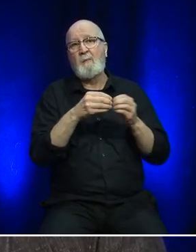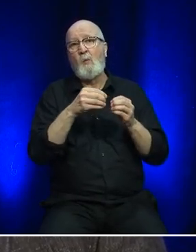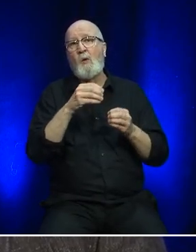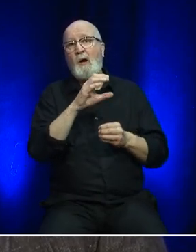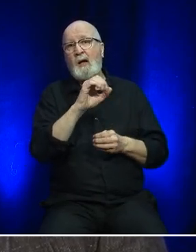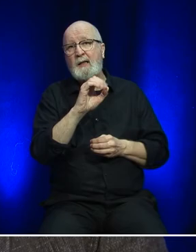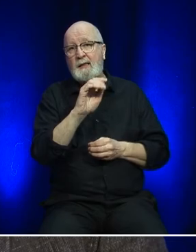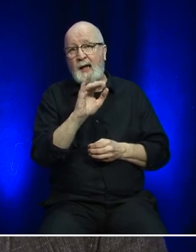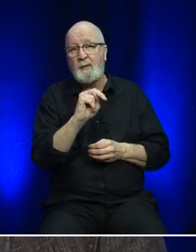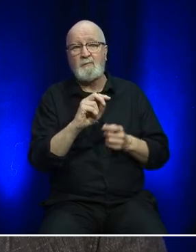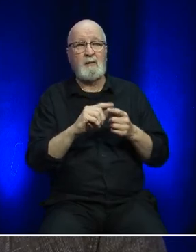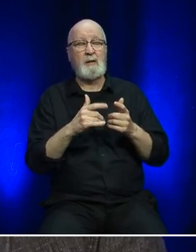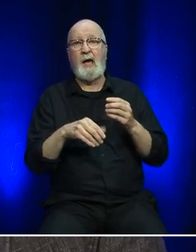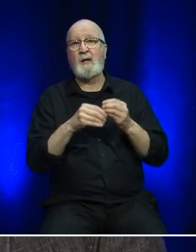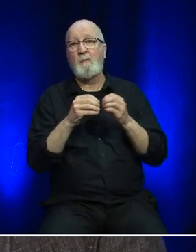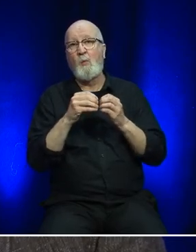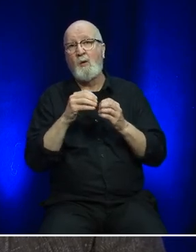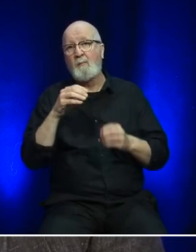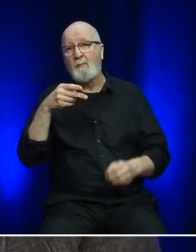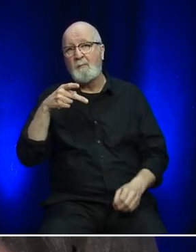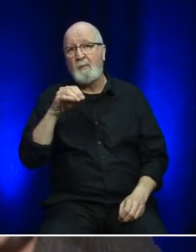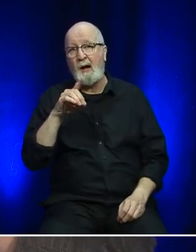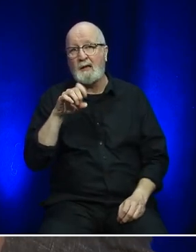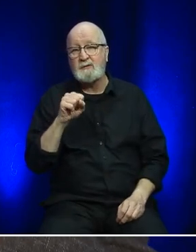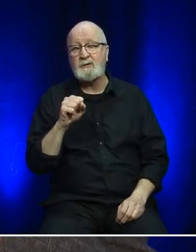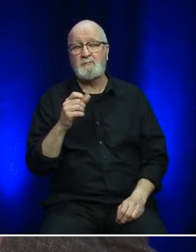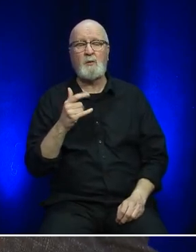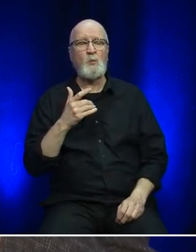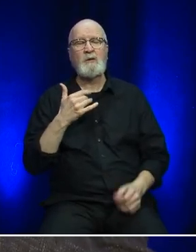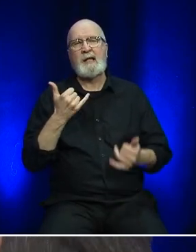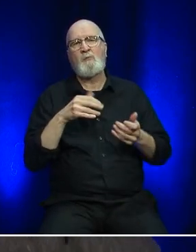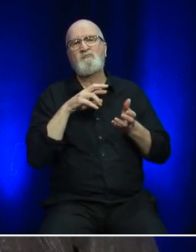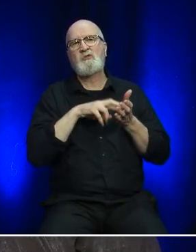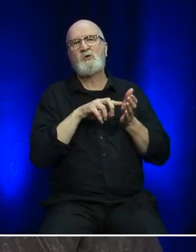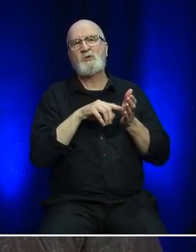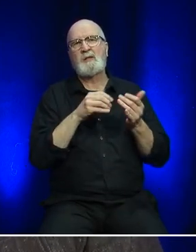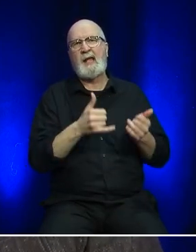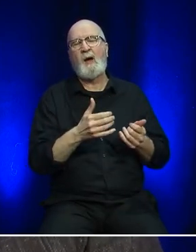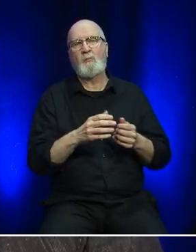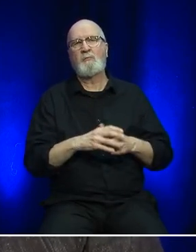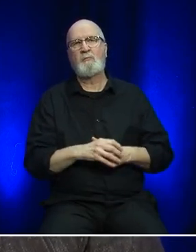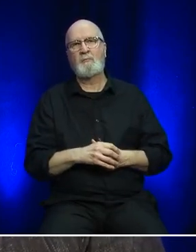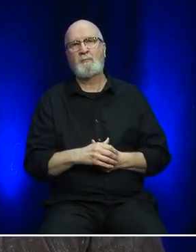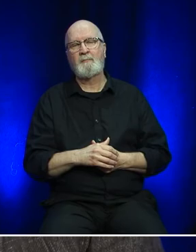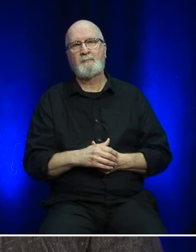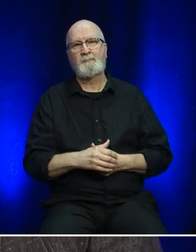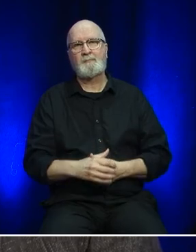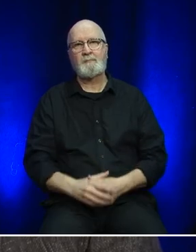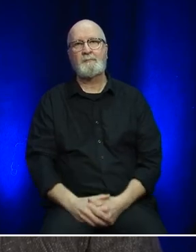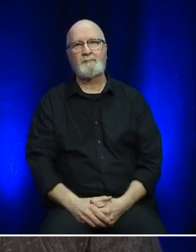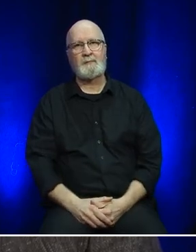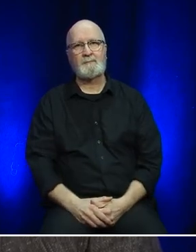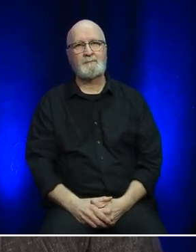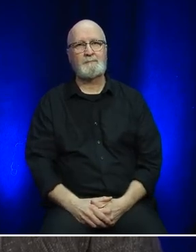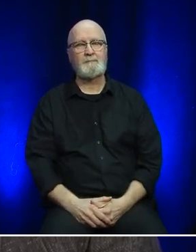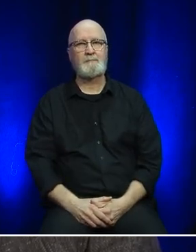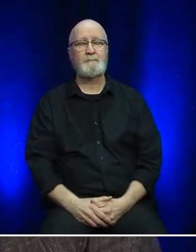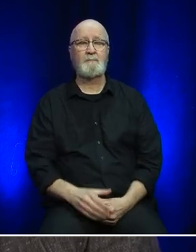a combination there of. So we are looking at what our options going forward will be with the existing fleet. Thank you. The next one,